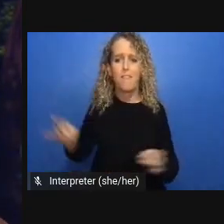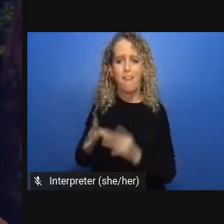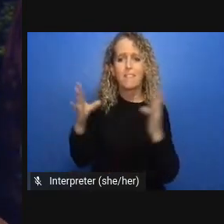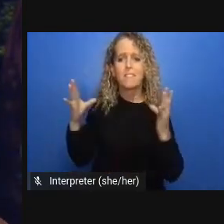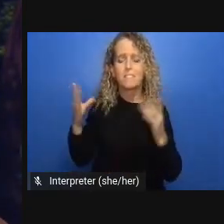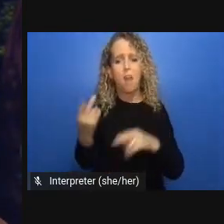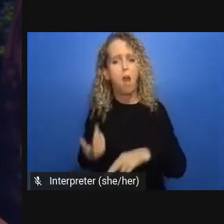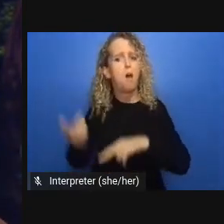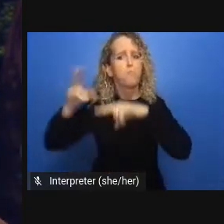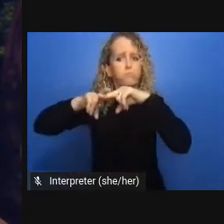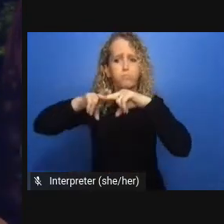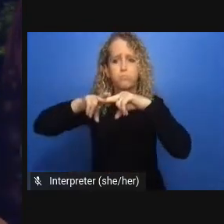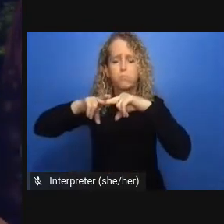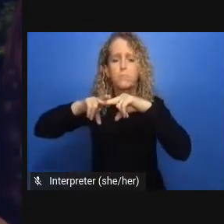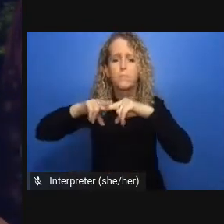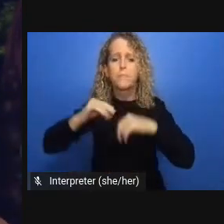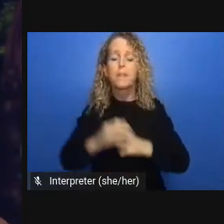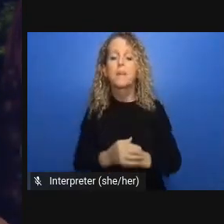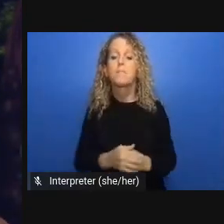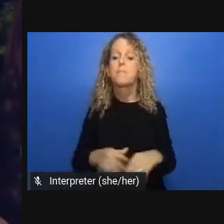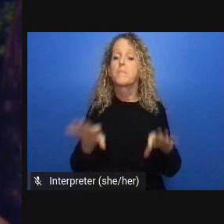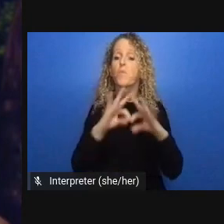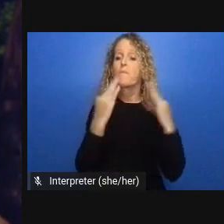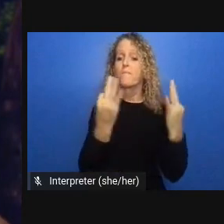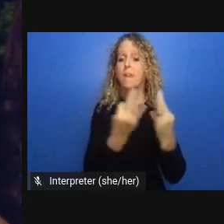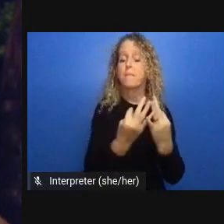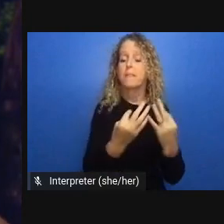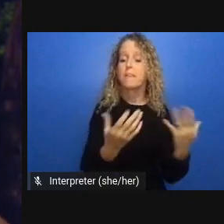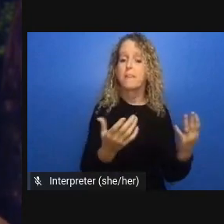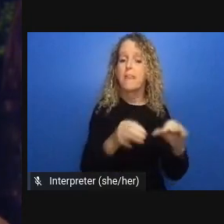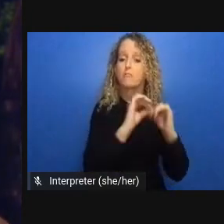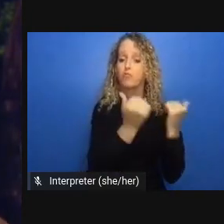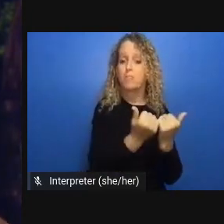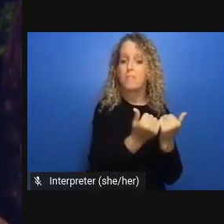tonight that we'd like to cut into some issues before it's time to close and so just to give the